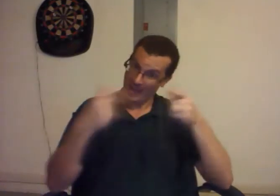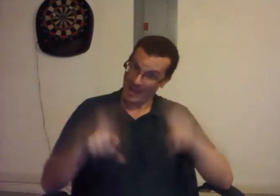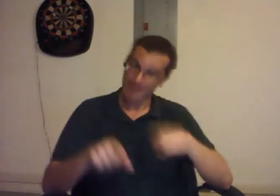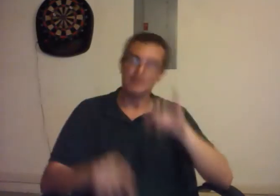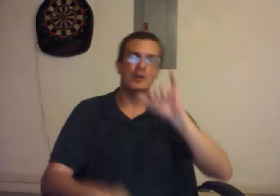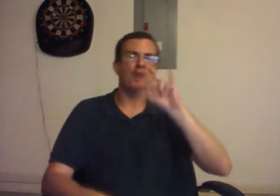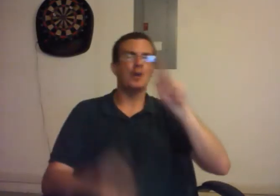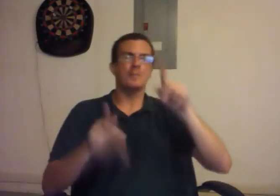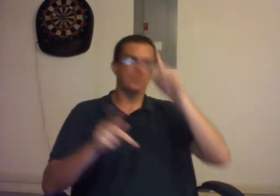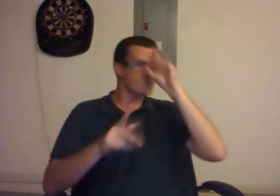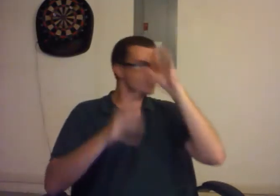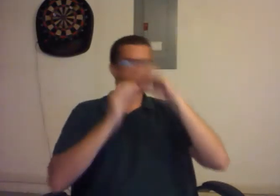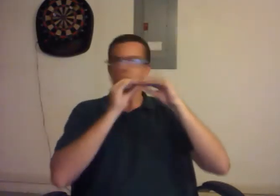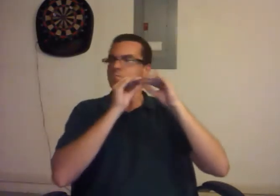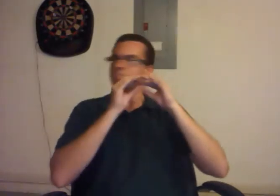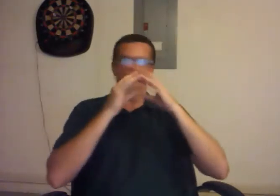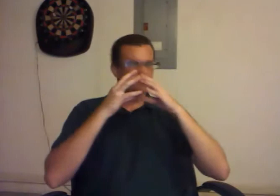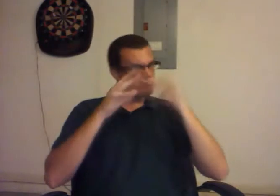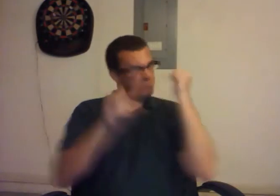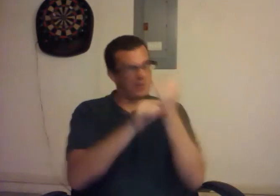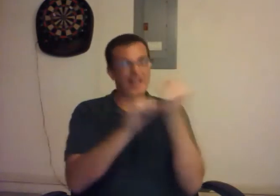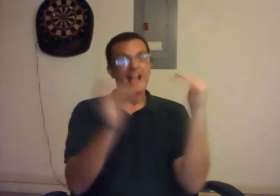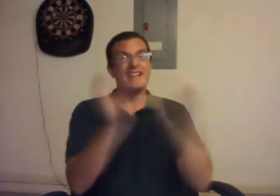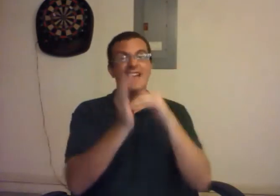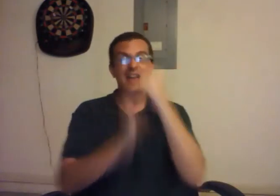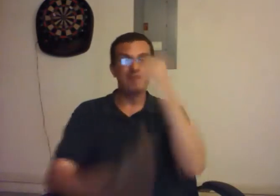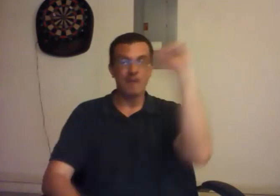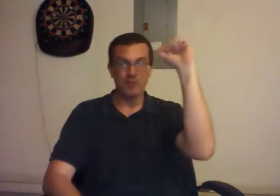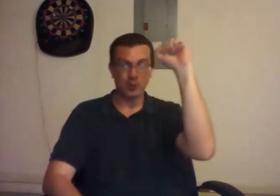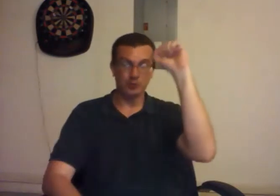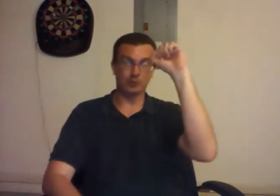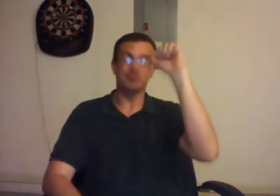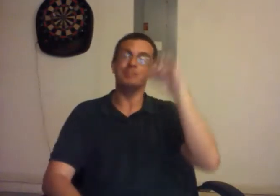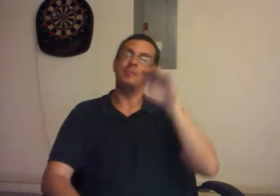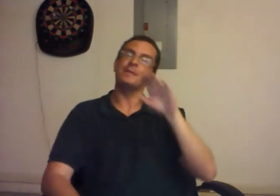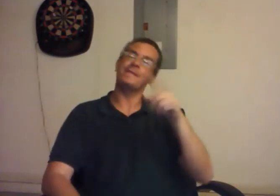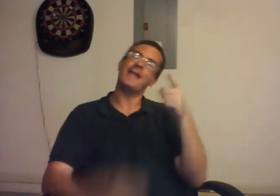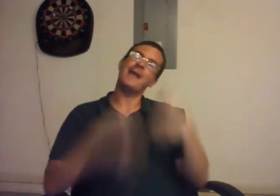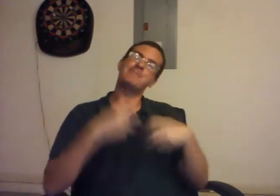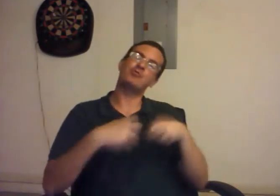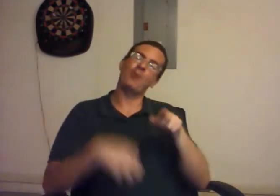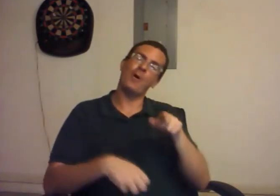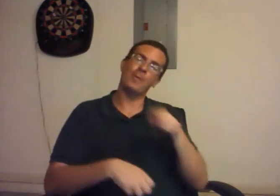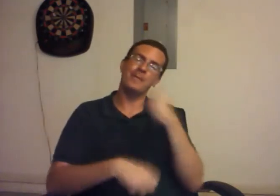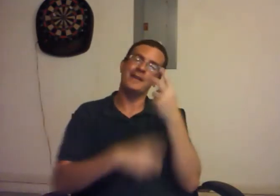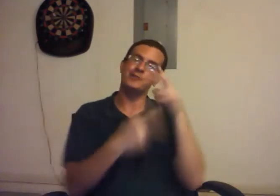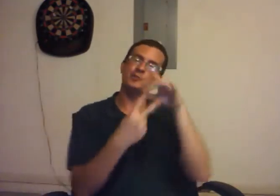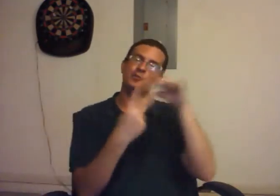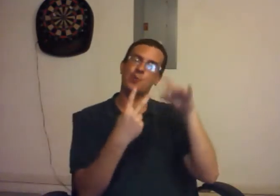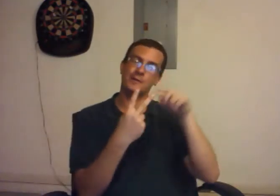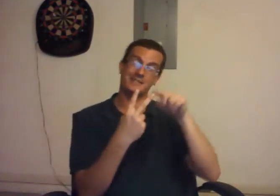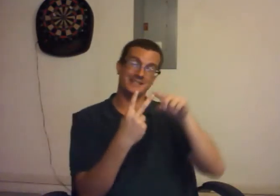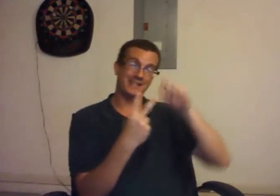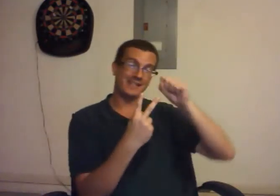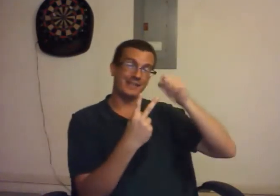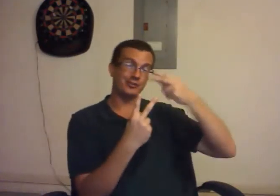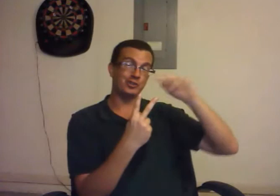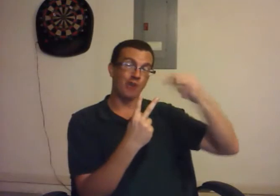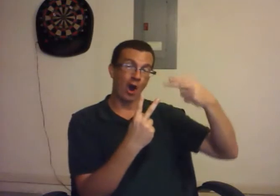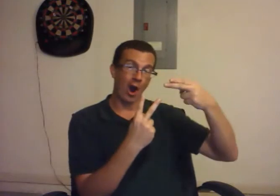The Iran people were even more upset and collaborated amongst themselves to have another revolution. But here's the problem. They had two choices (presented to them).